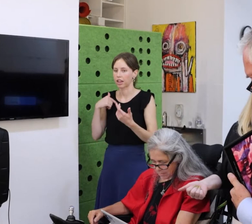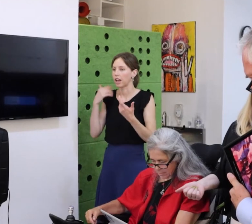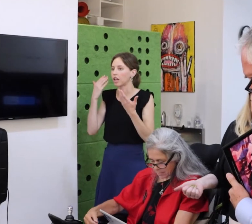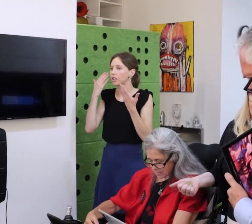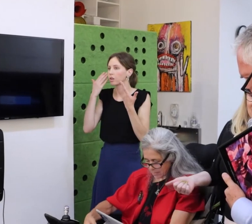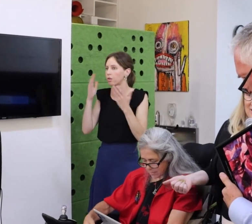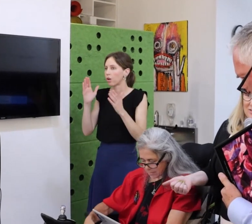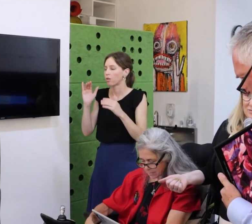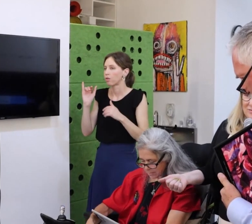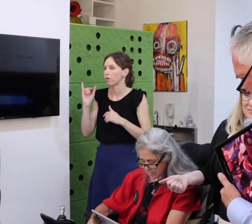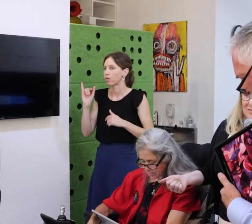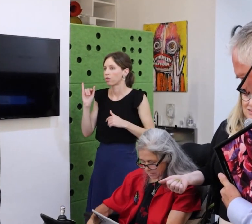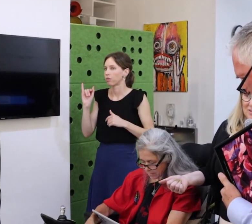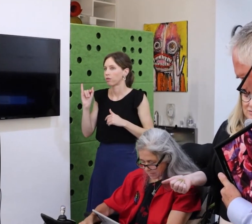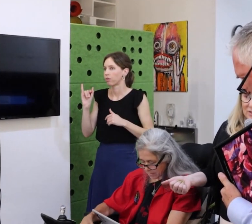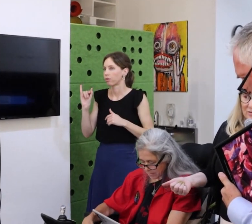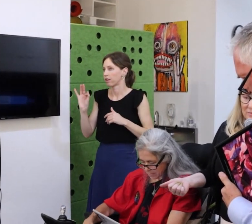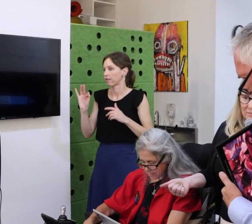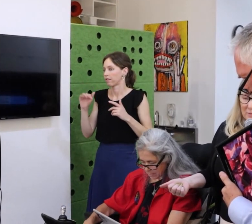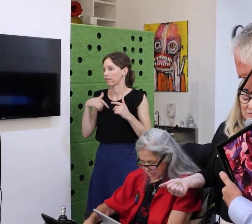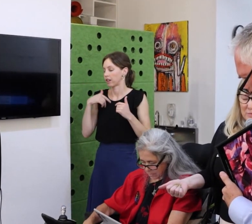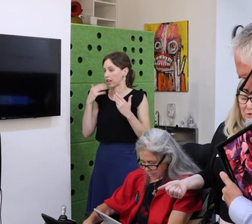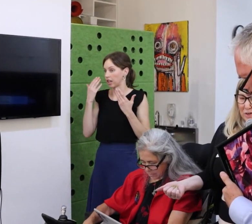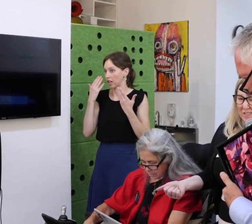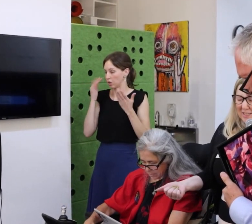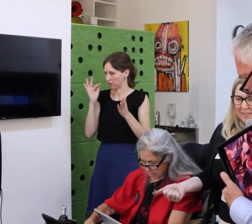mother had early onset dementia.